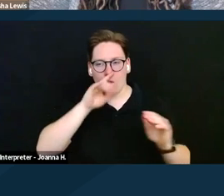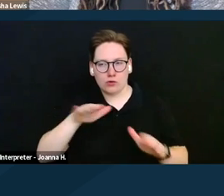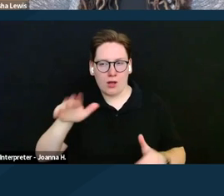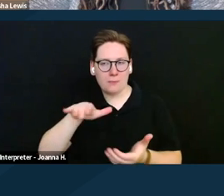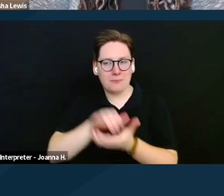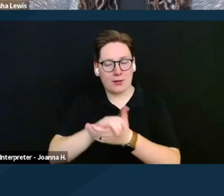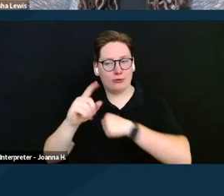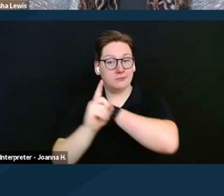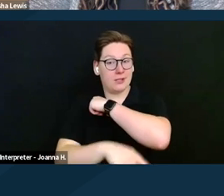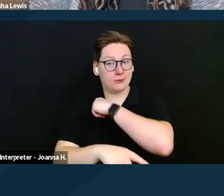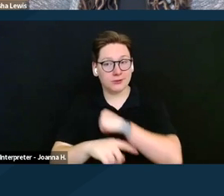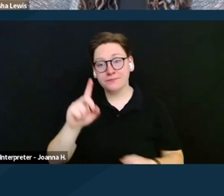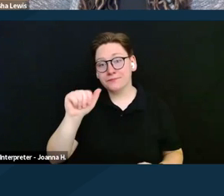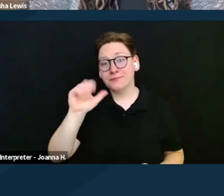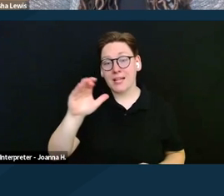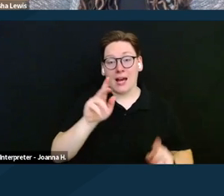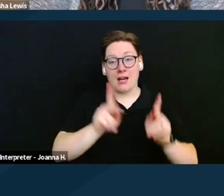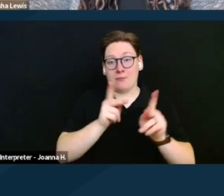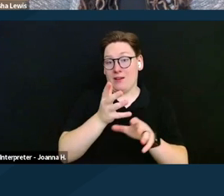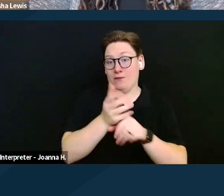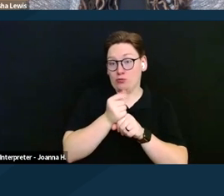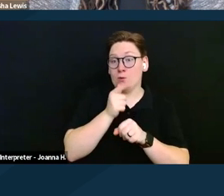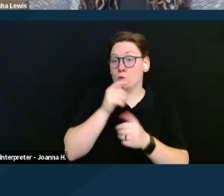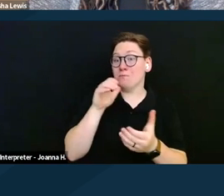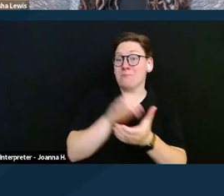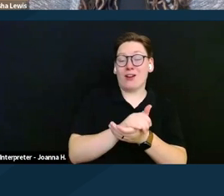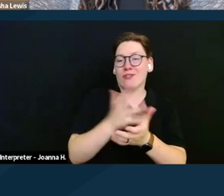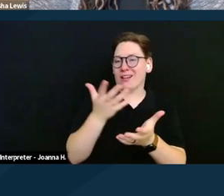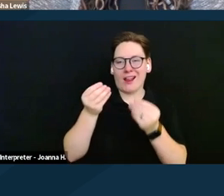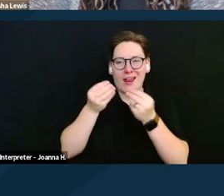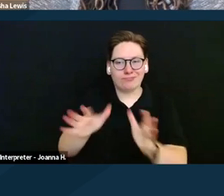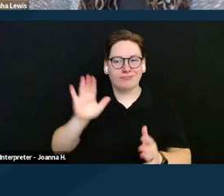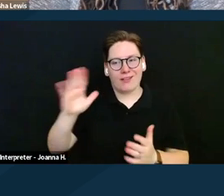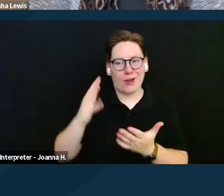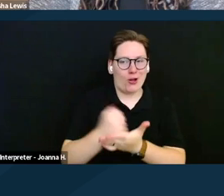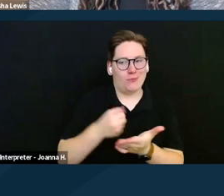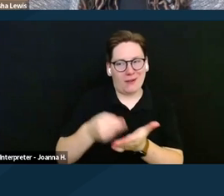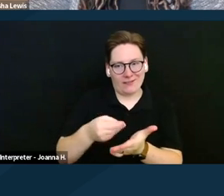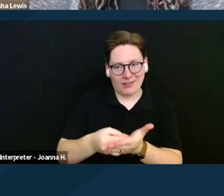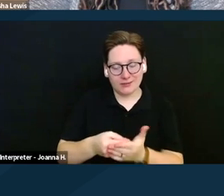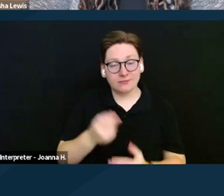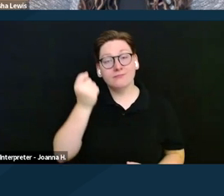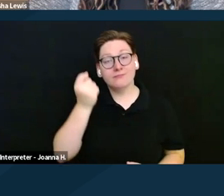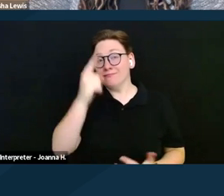DAC beneficiaries who marry will lose their DAC benefits. The only exceptions to the rule are if the spouse